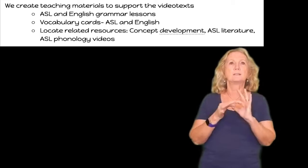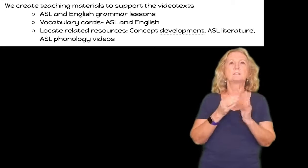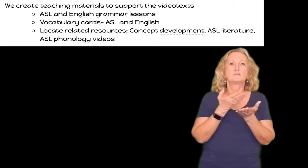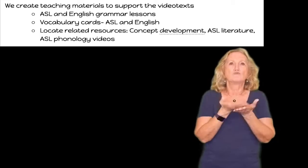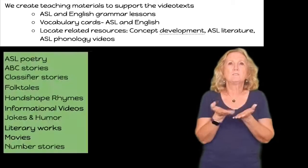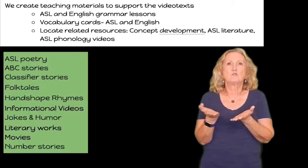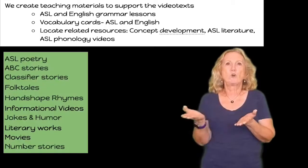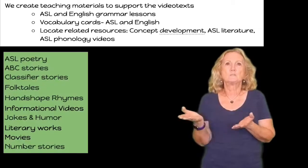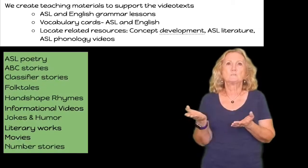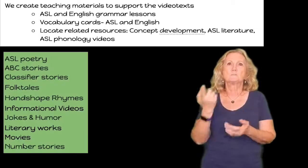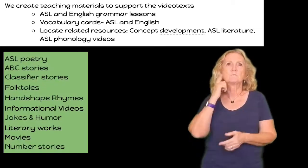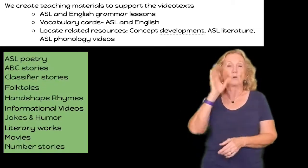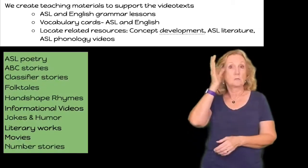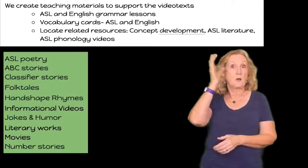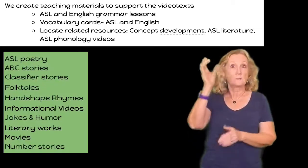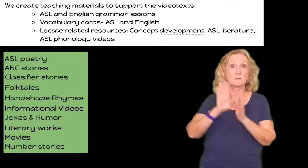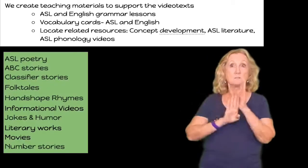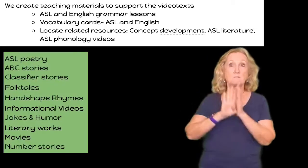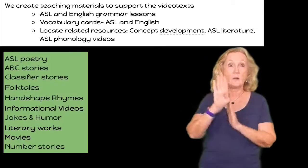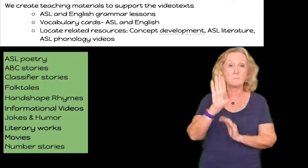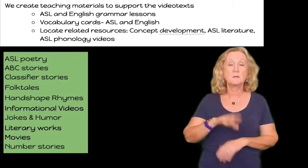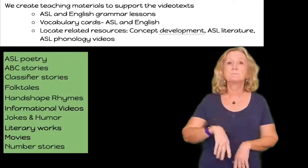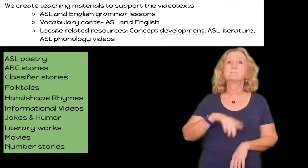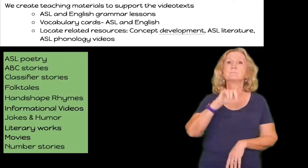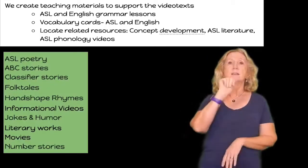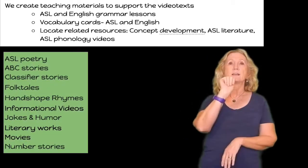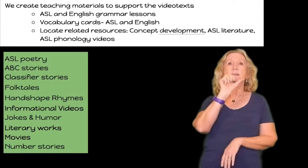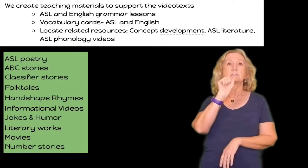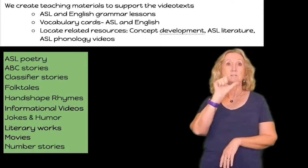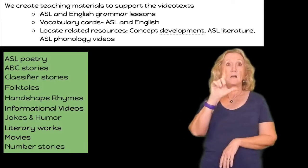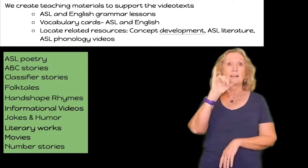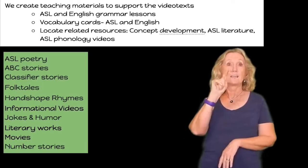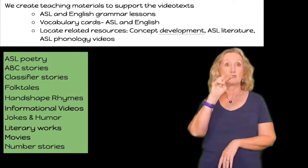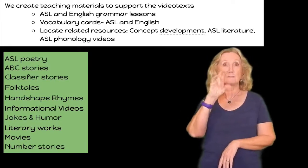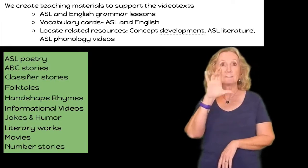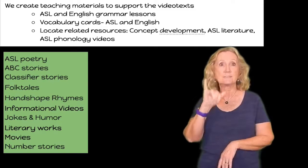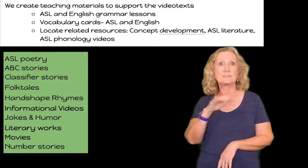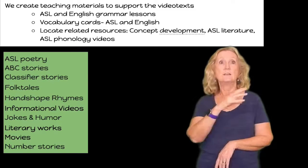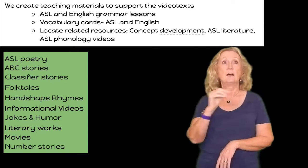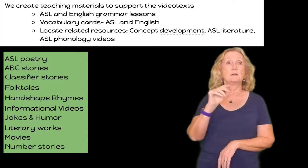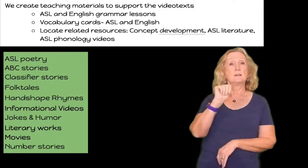concept development asl